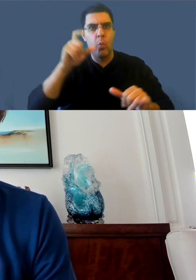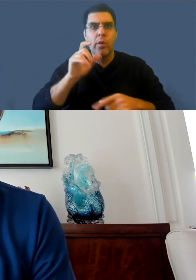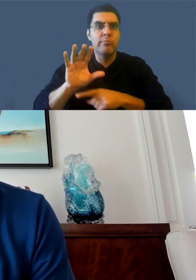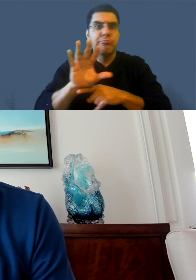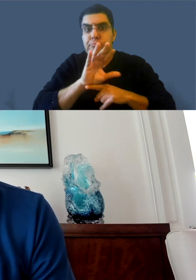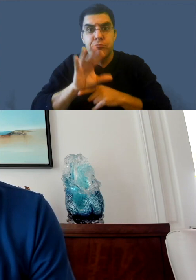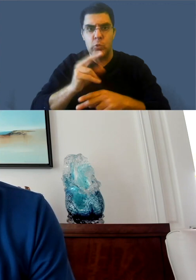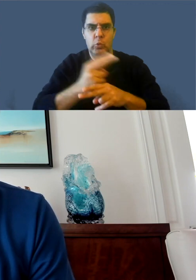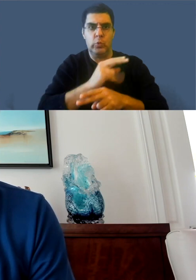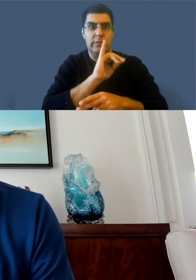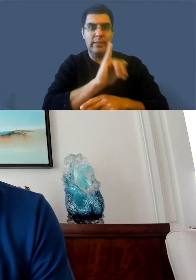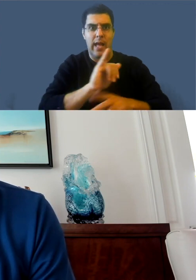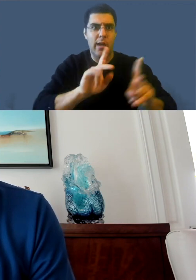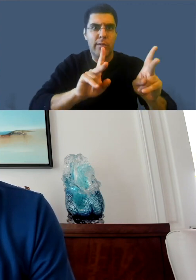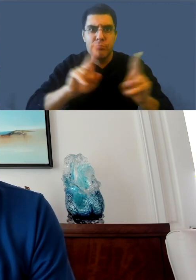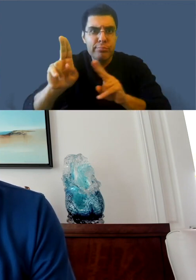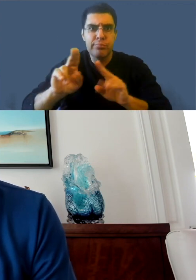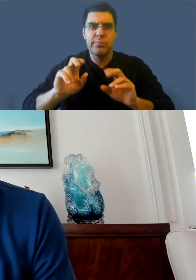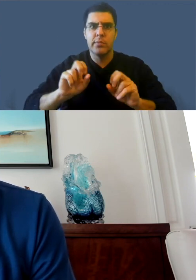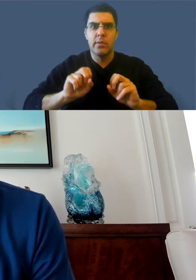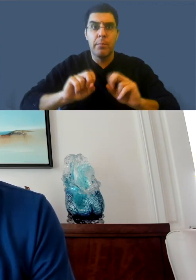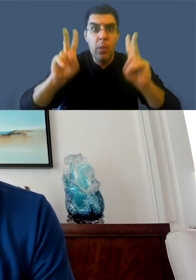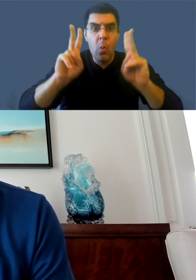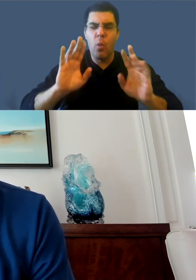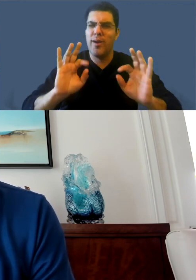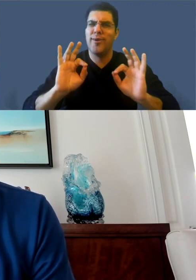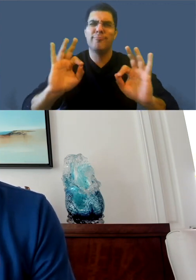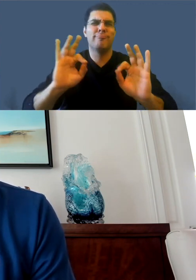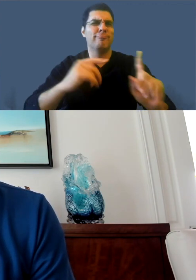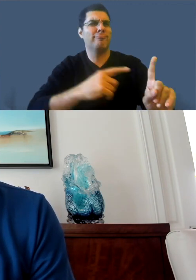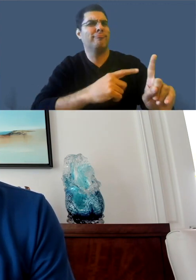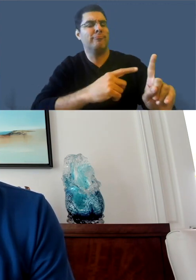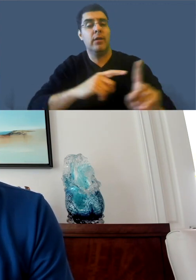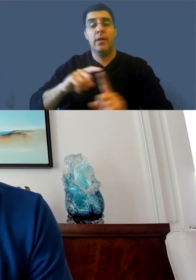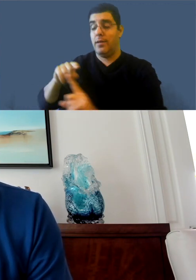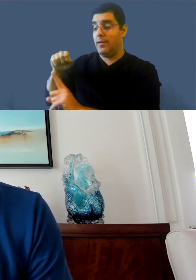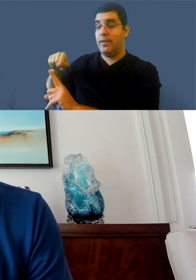and community captions is one of them. And we really have to wrap that up shortly